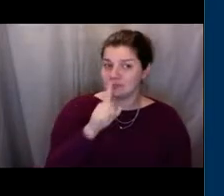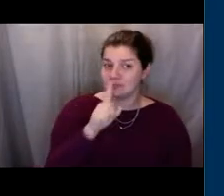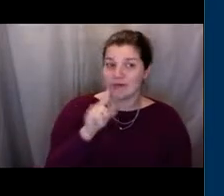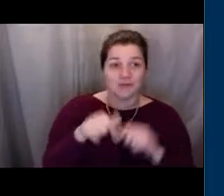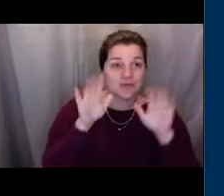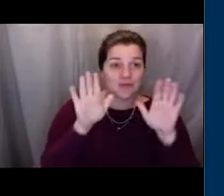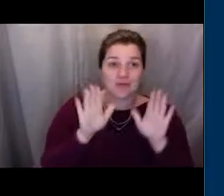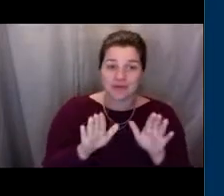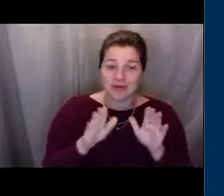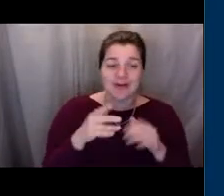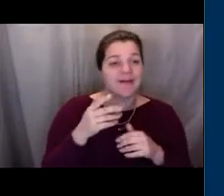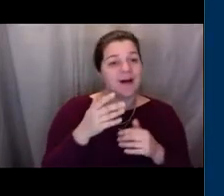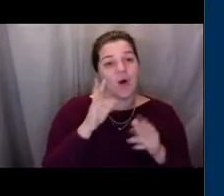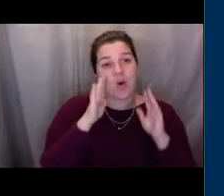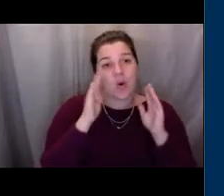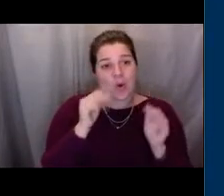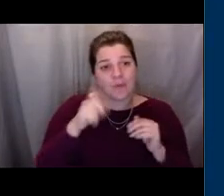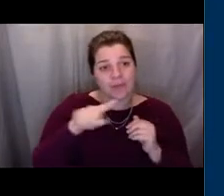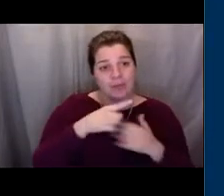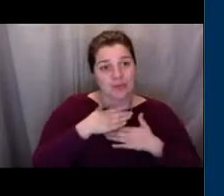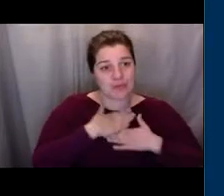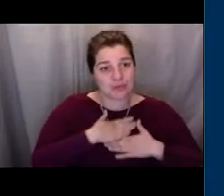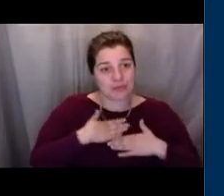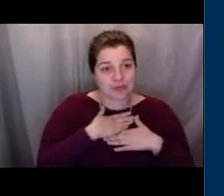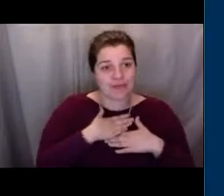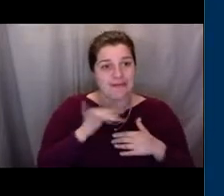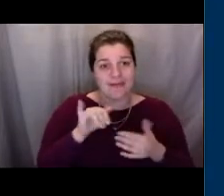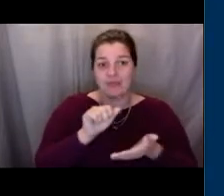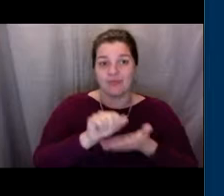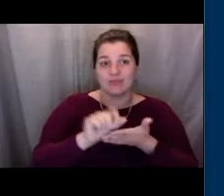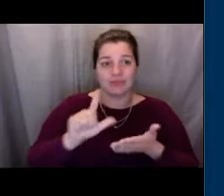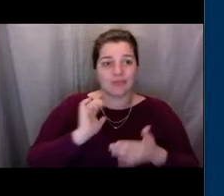So that is the end of our presentation.